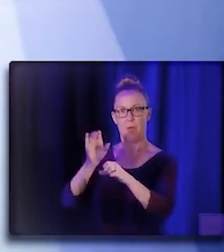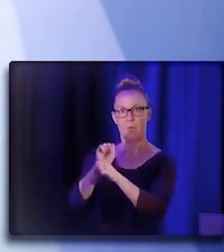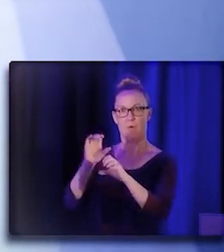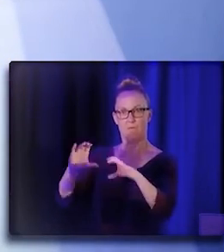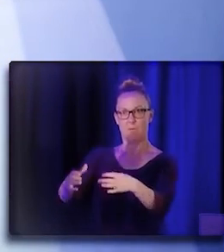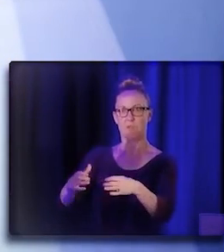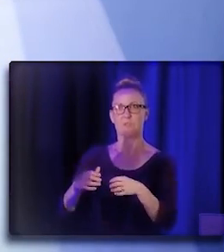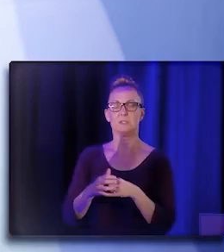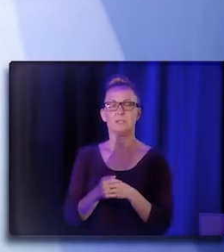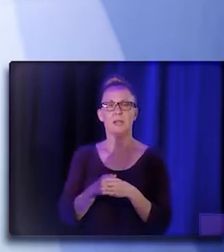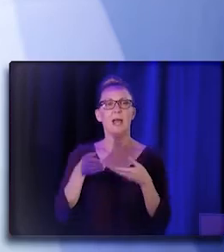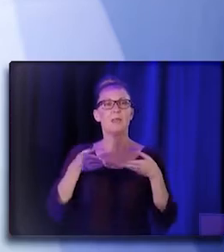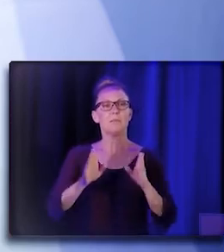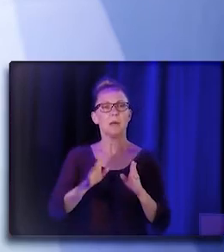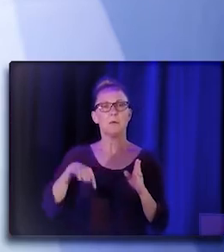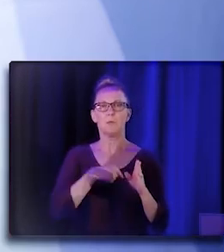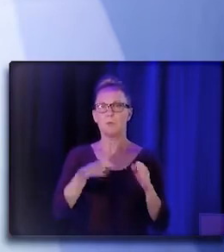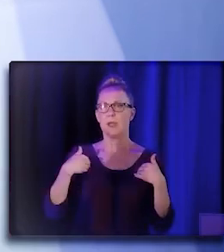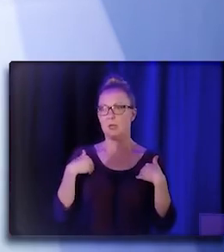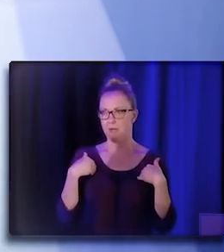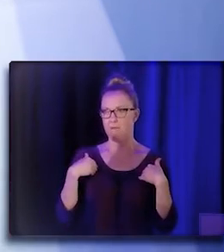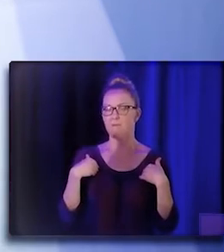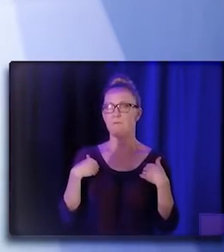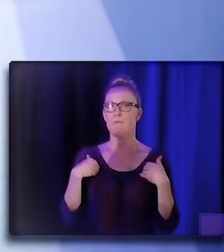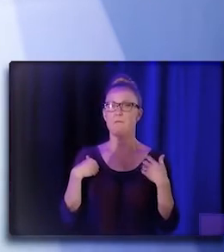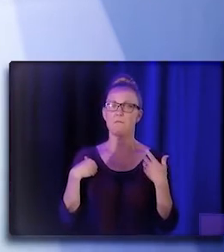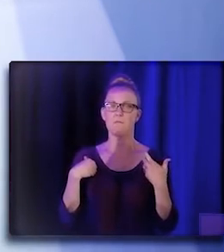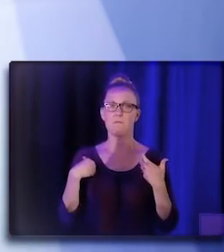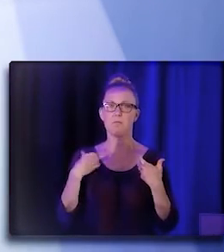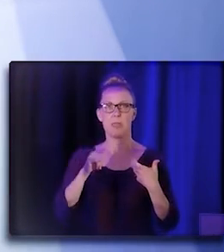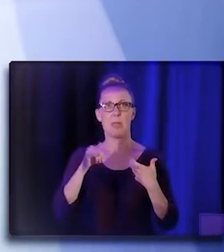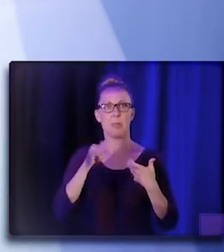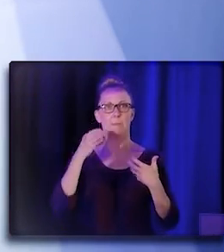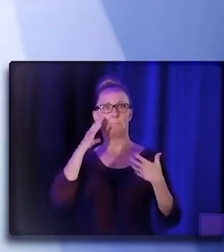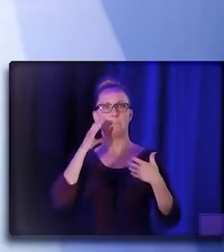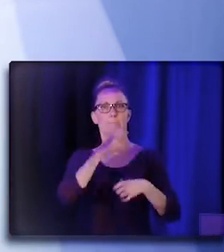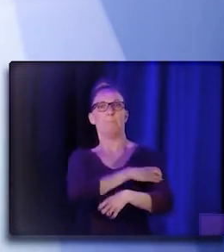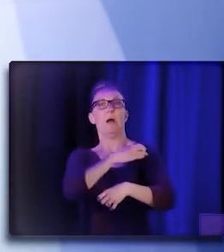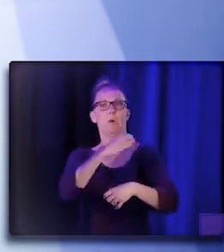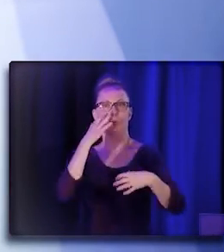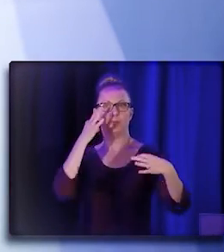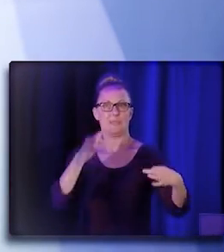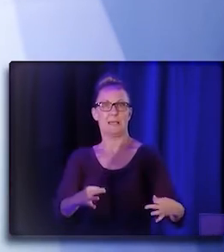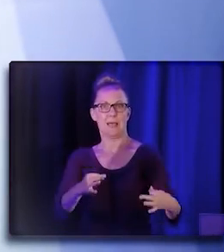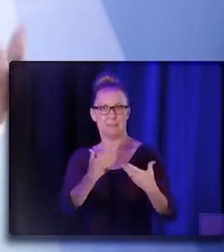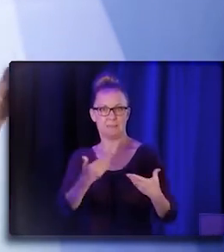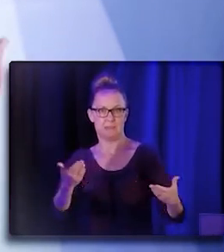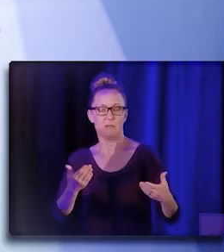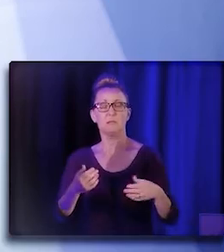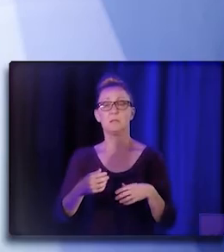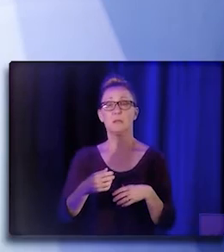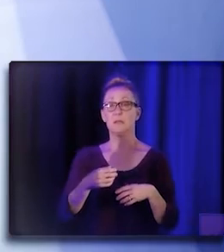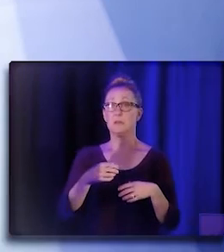not giving, but making sure we have decision making powers, being seen and heard, whether that be on the care team,